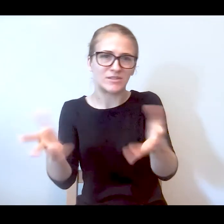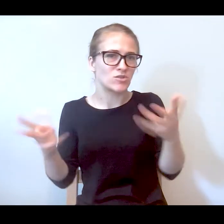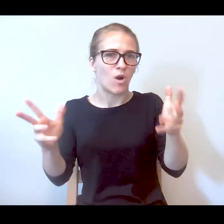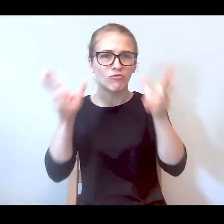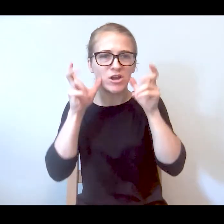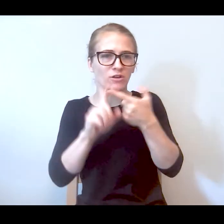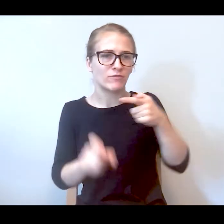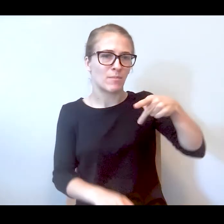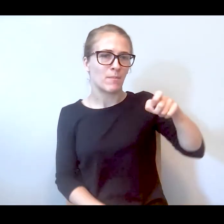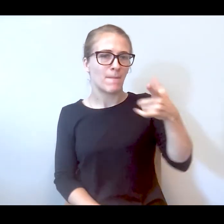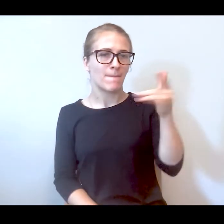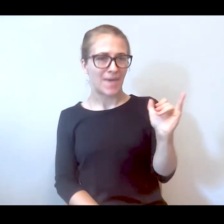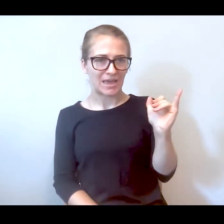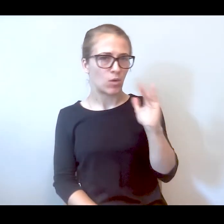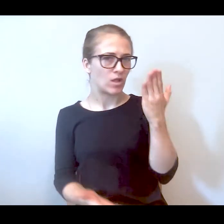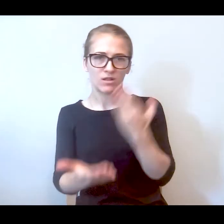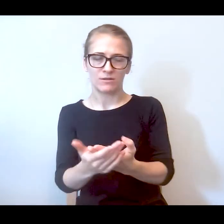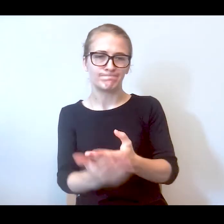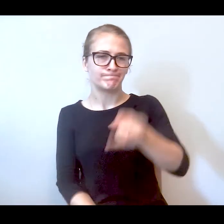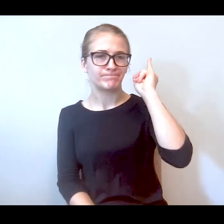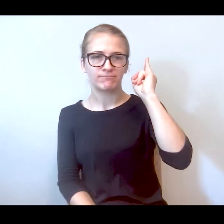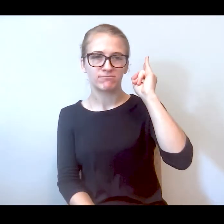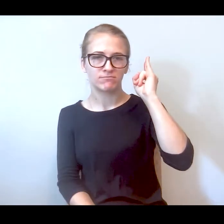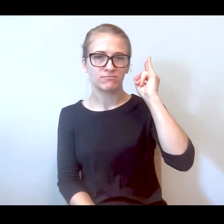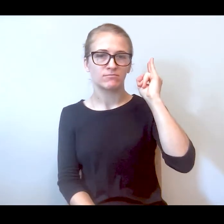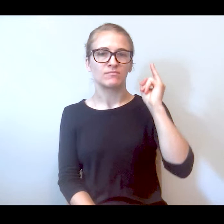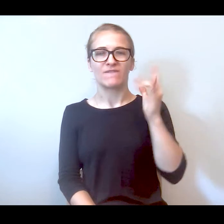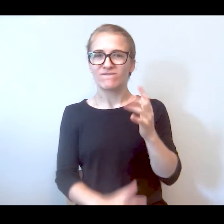right? They respond faster than any ambulance ever